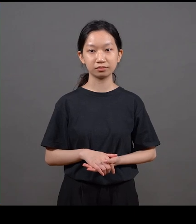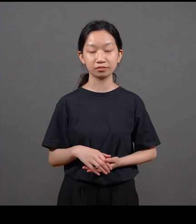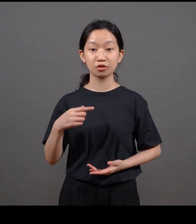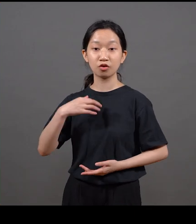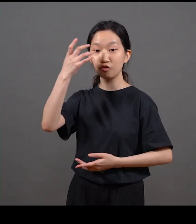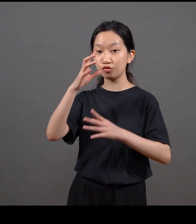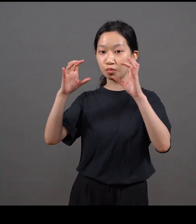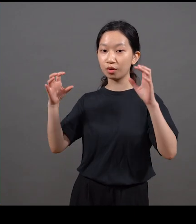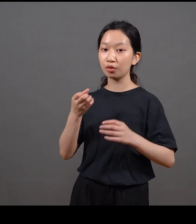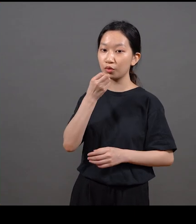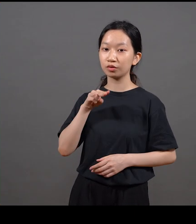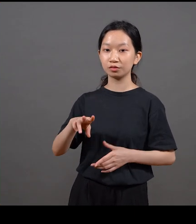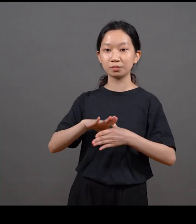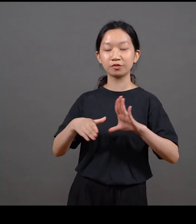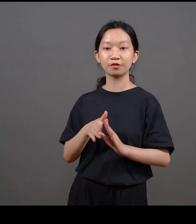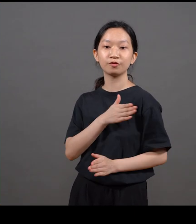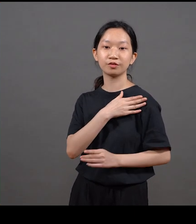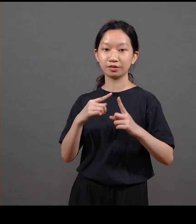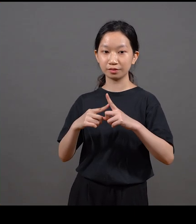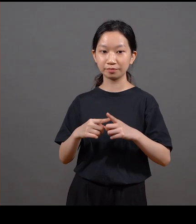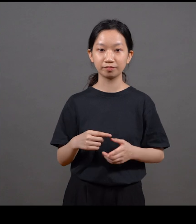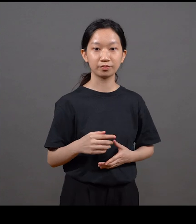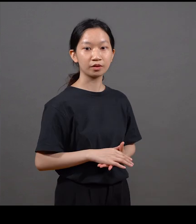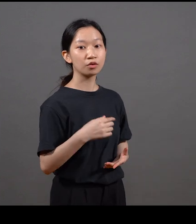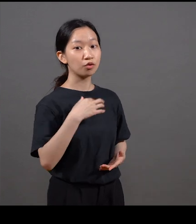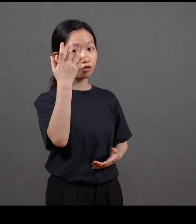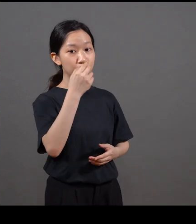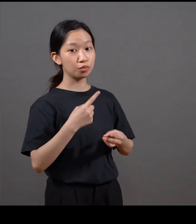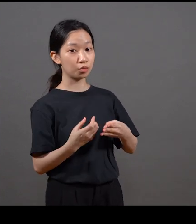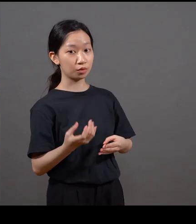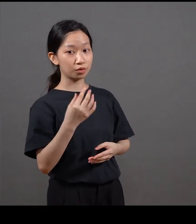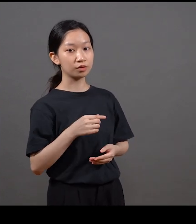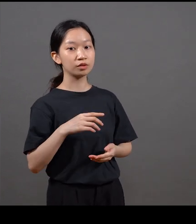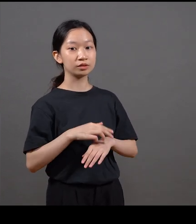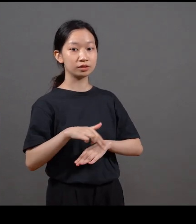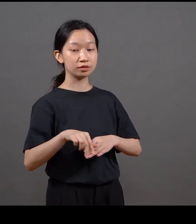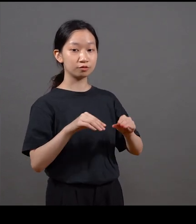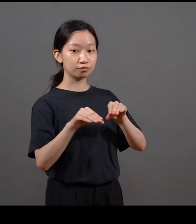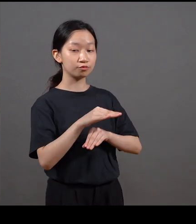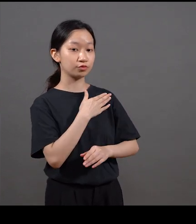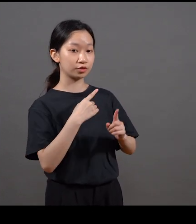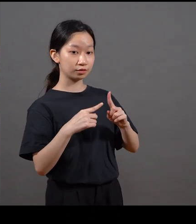I'm Tina Pang, the curator of Hong Kong Visual Culture And this is Shirley Surya Yeah, I'm Shirley I'm the curator for Design and Architecture